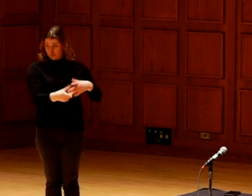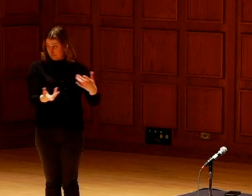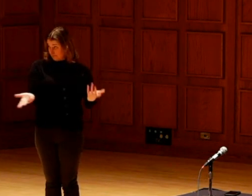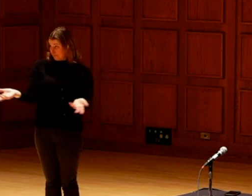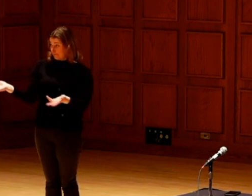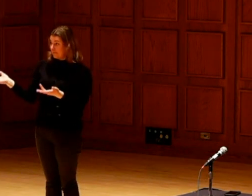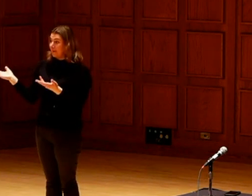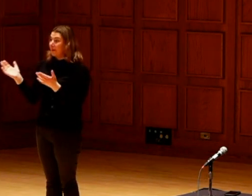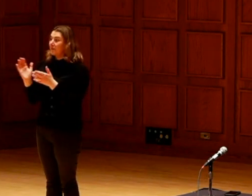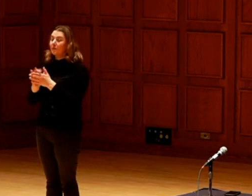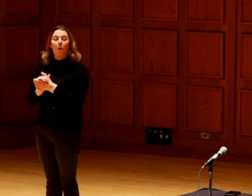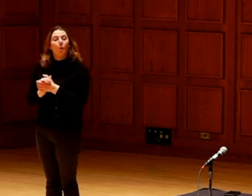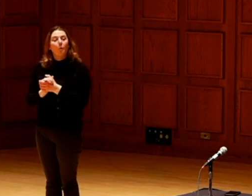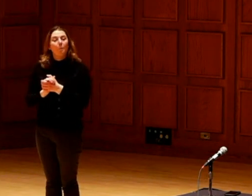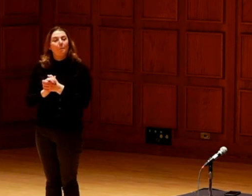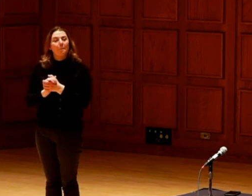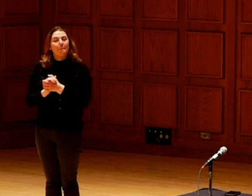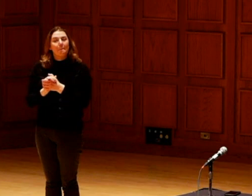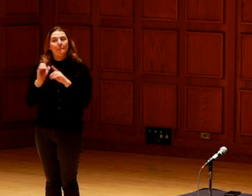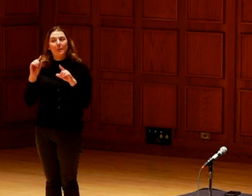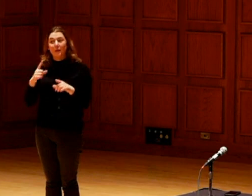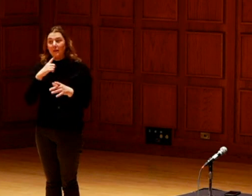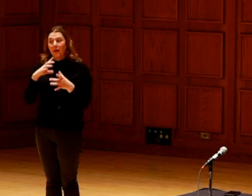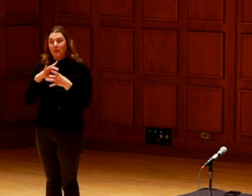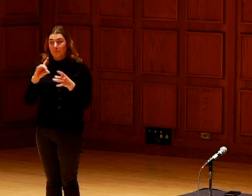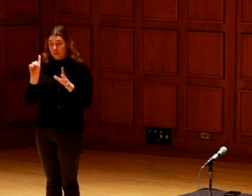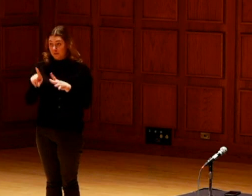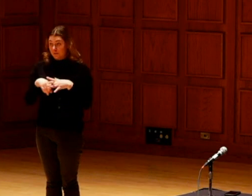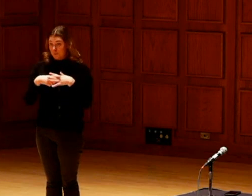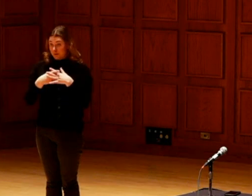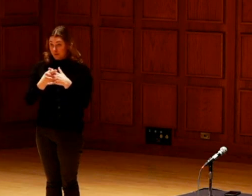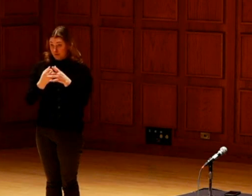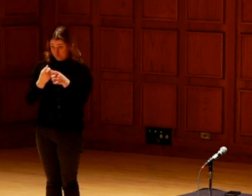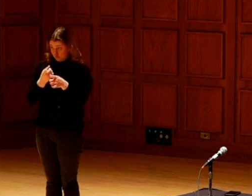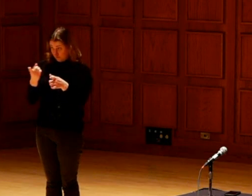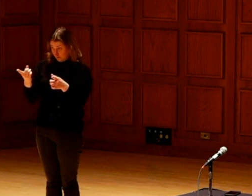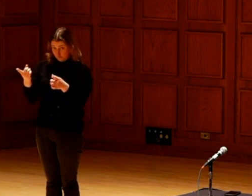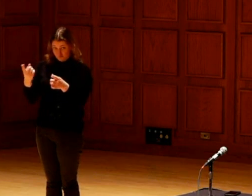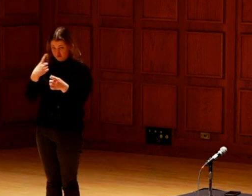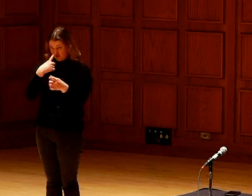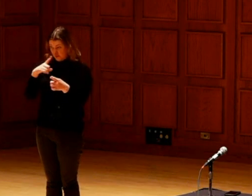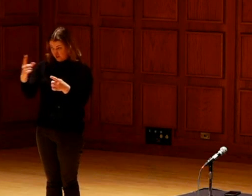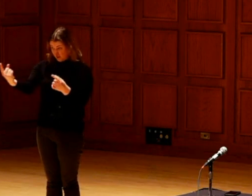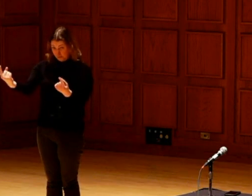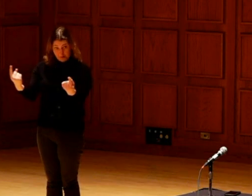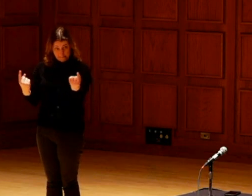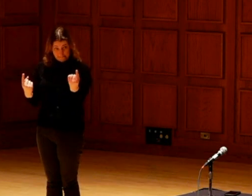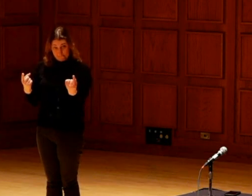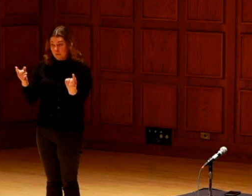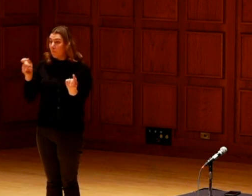We're going to start with questions. As I mentioned at the beginning, if those of you who have questions would come to one of the microphones.